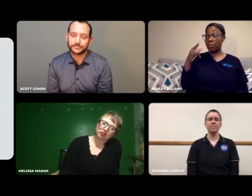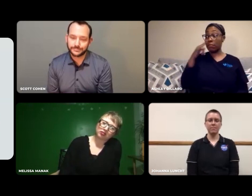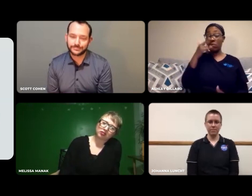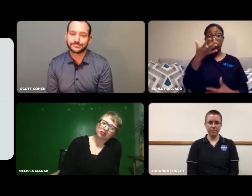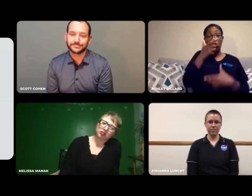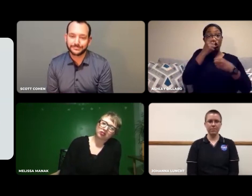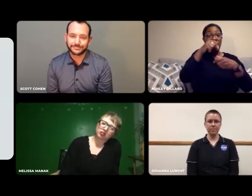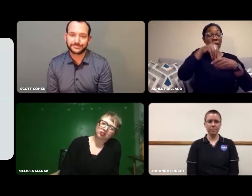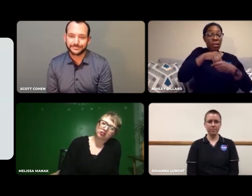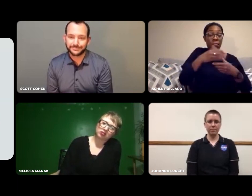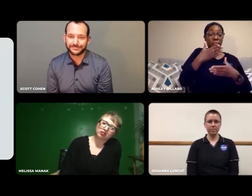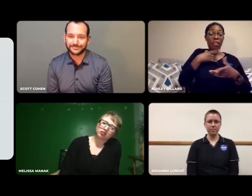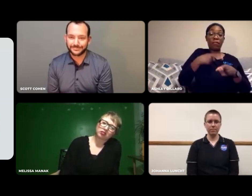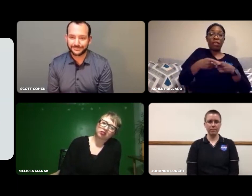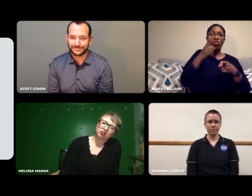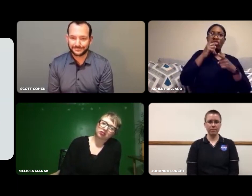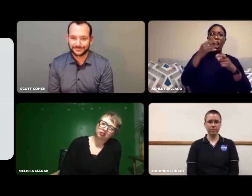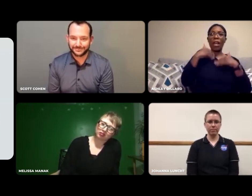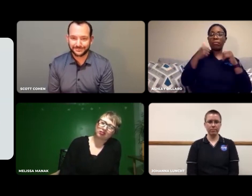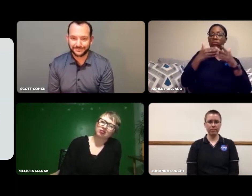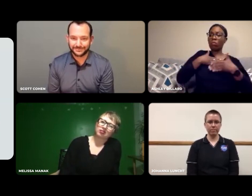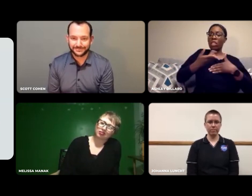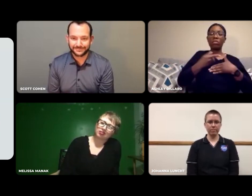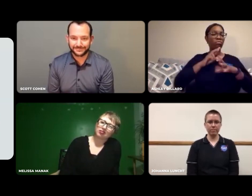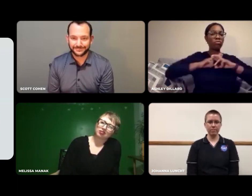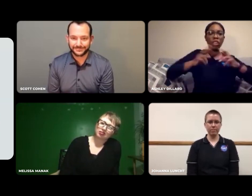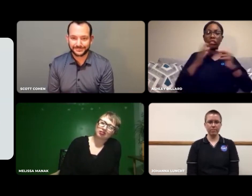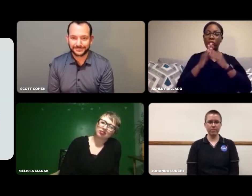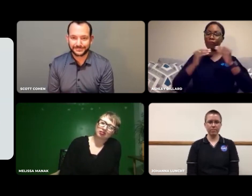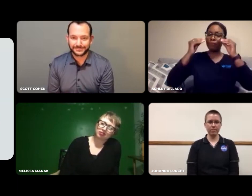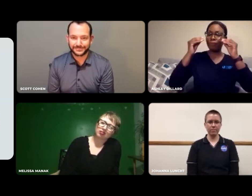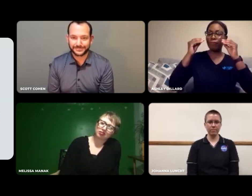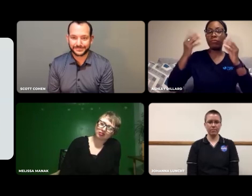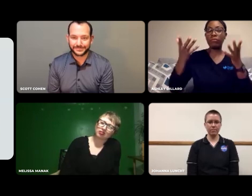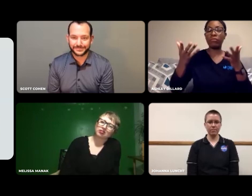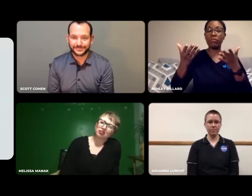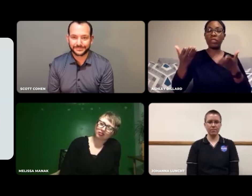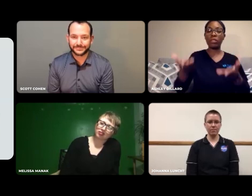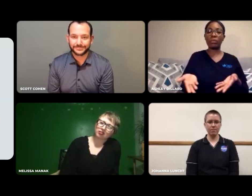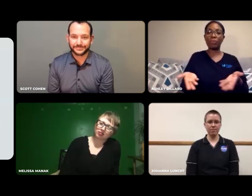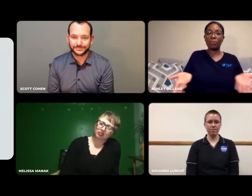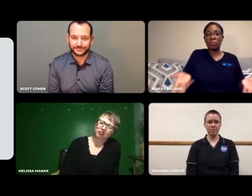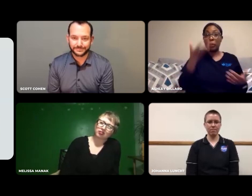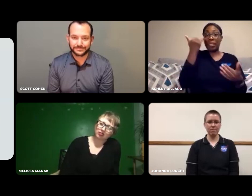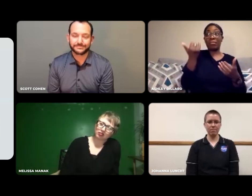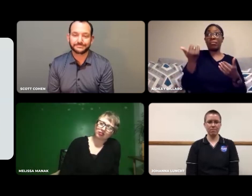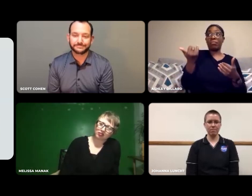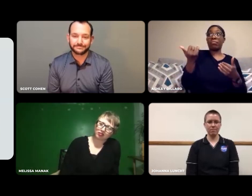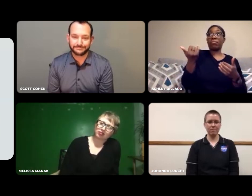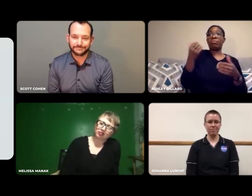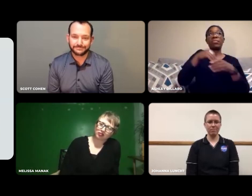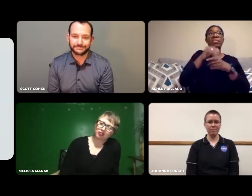If enough young kids are interested in my field, I'll be ready to teach.